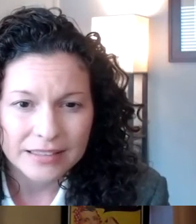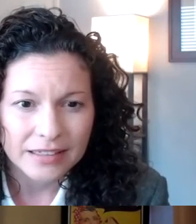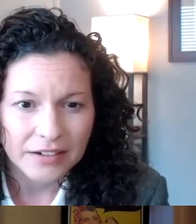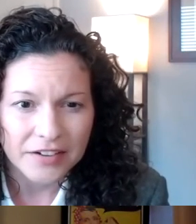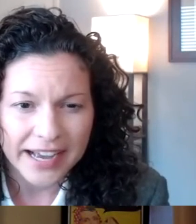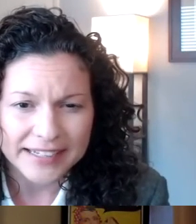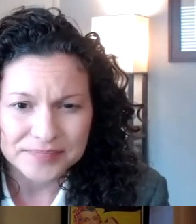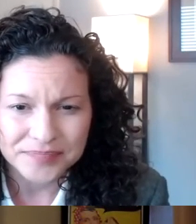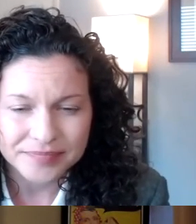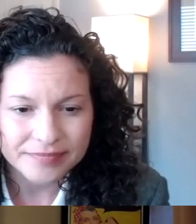Okay.